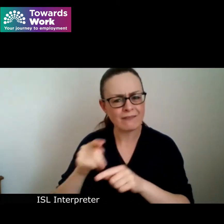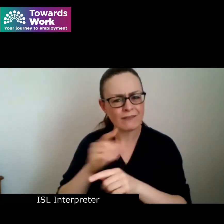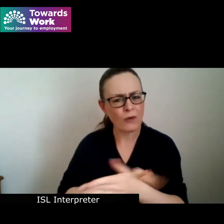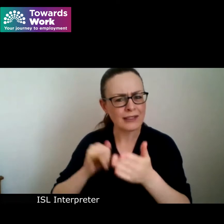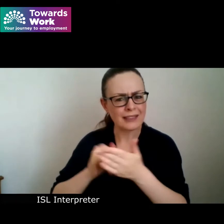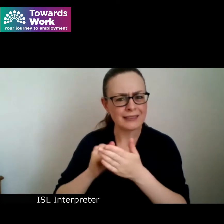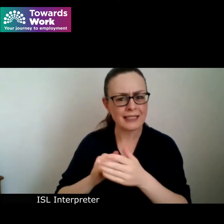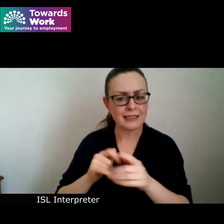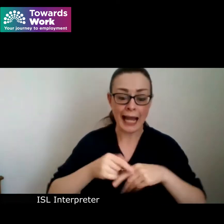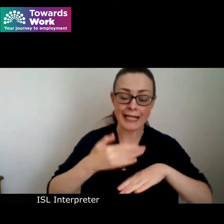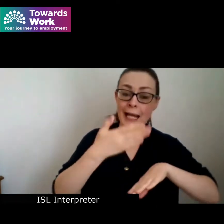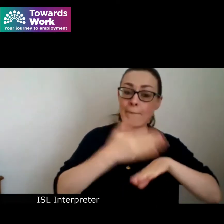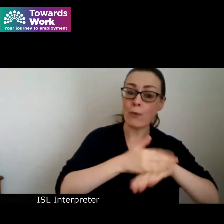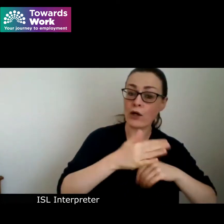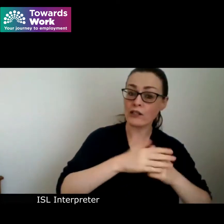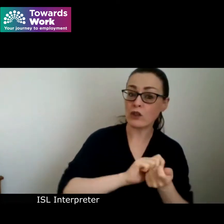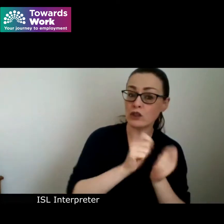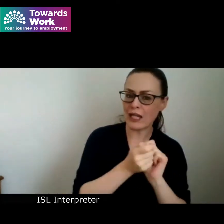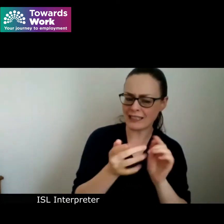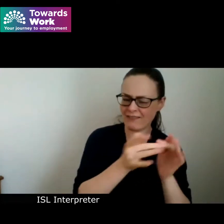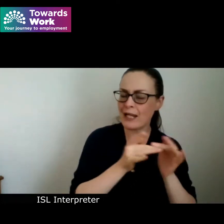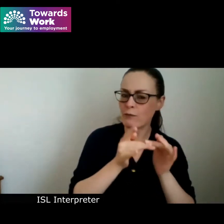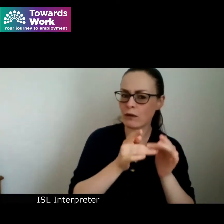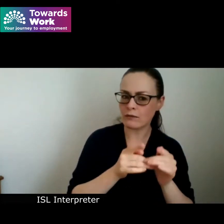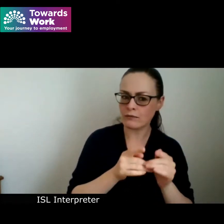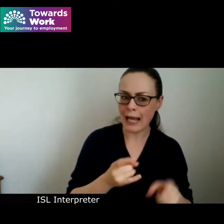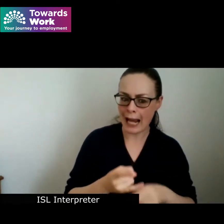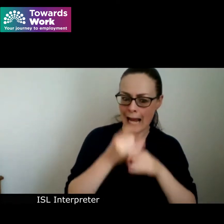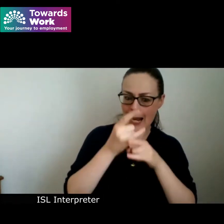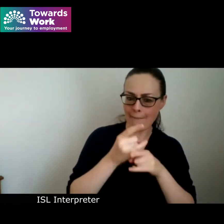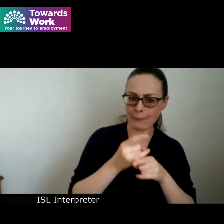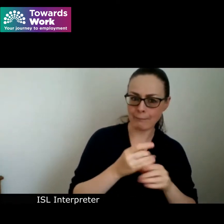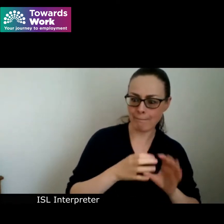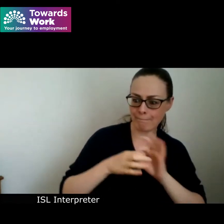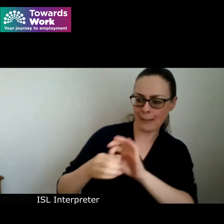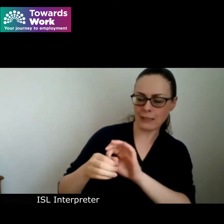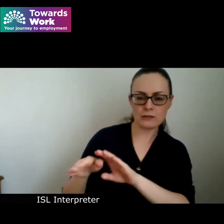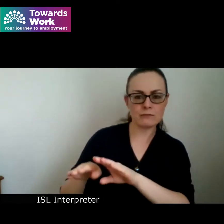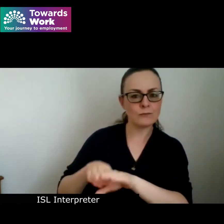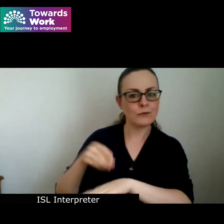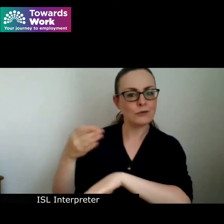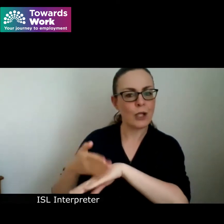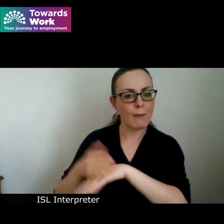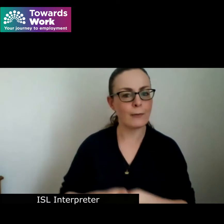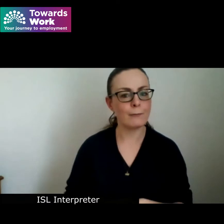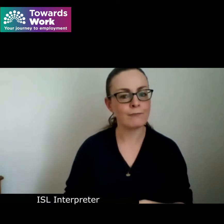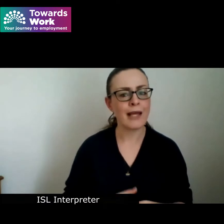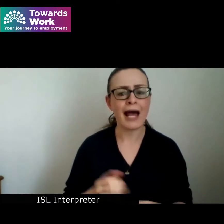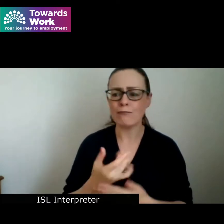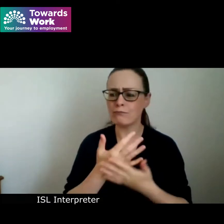network to connect job seekers with employers as well as supporting participants through the job